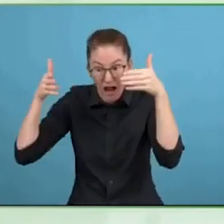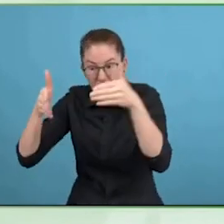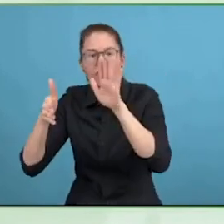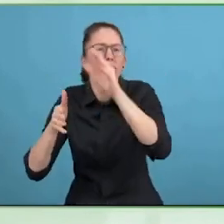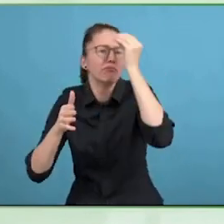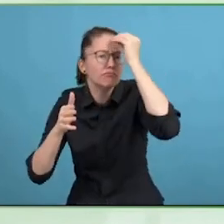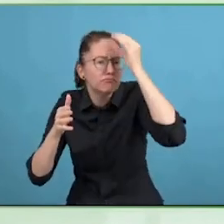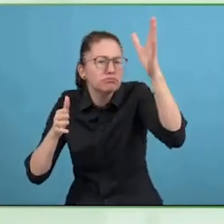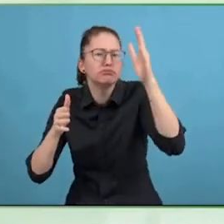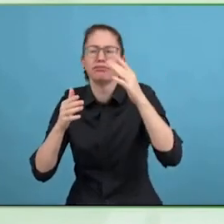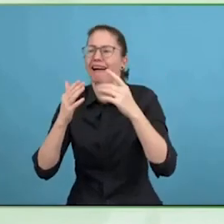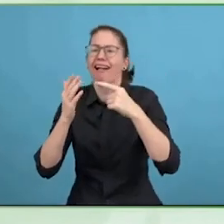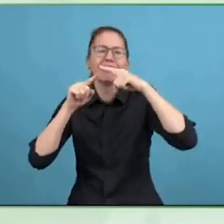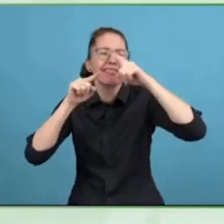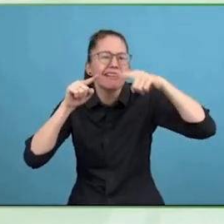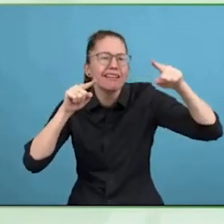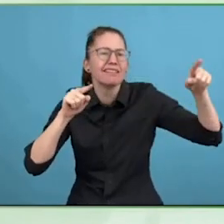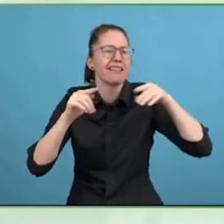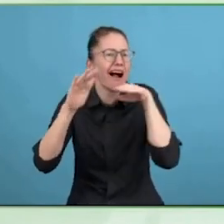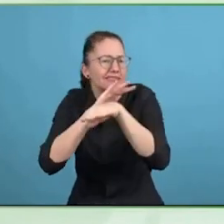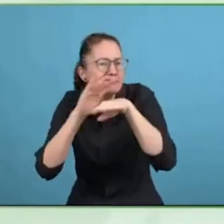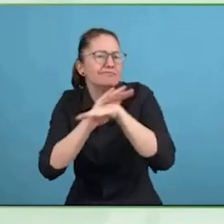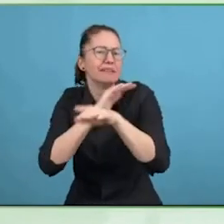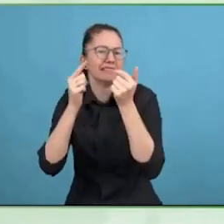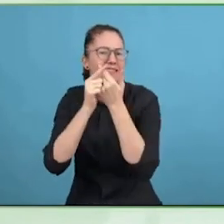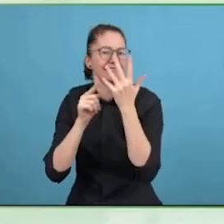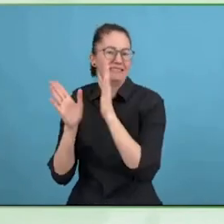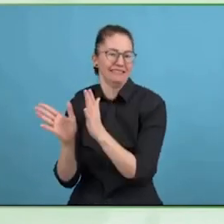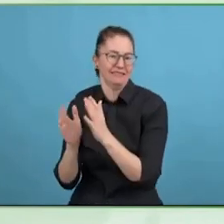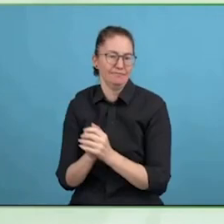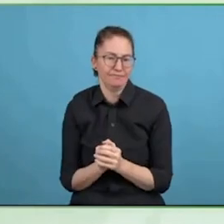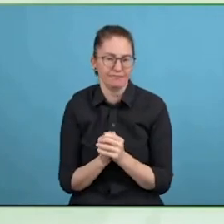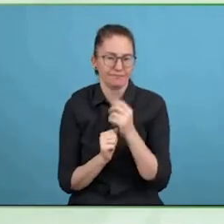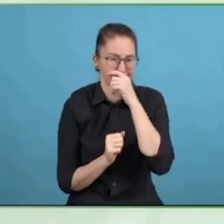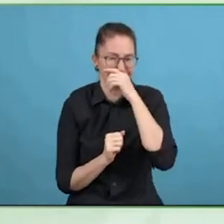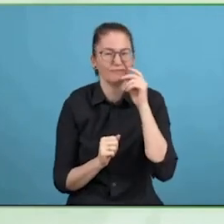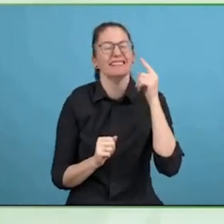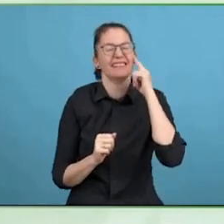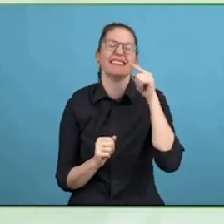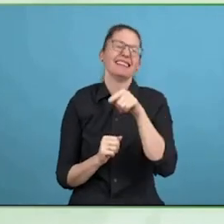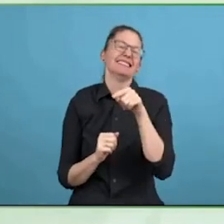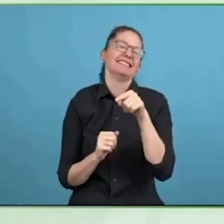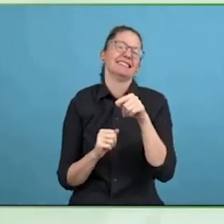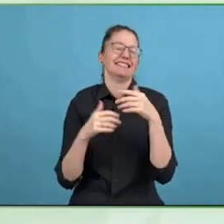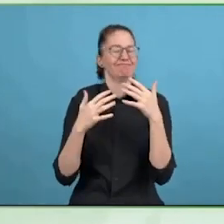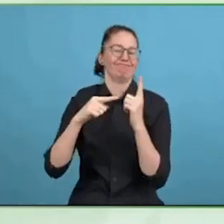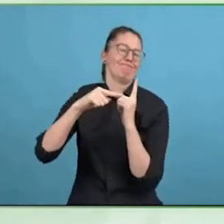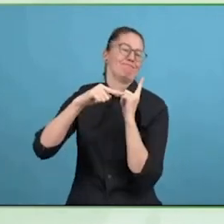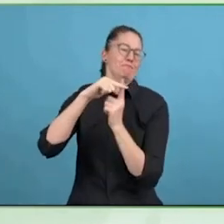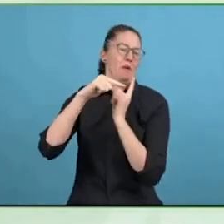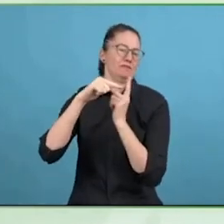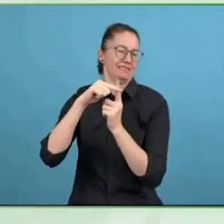Germans are, how Austrians are, we can tailor it a little bit.